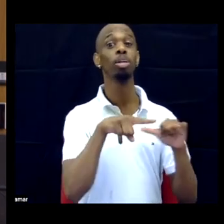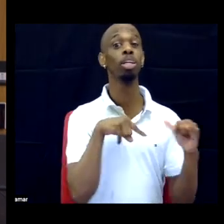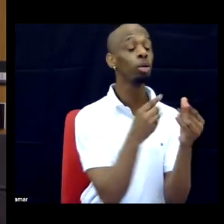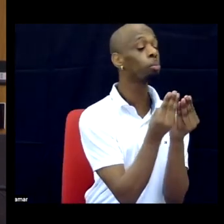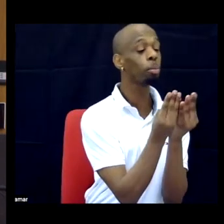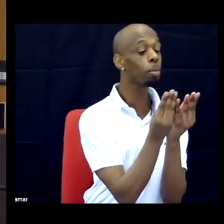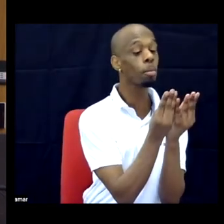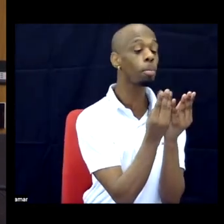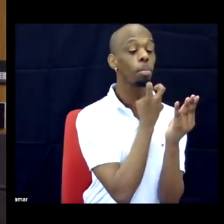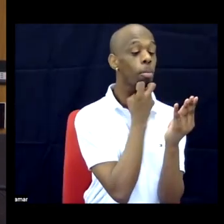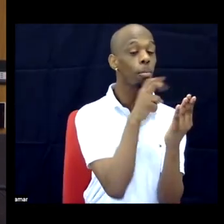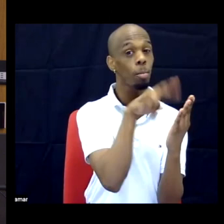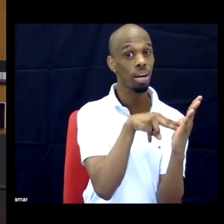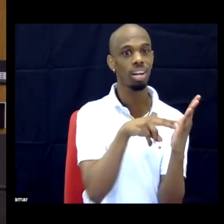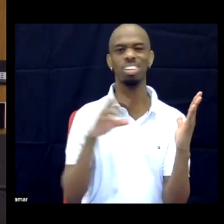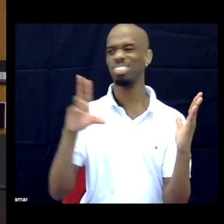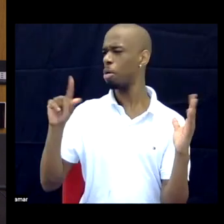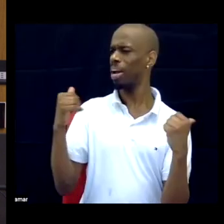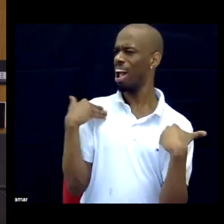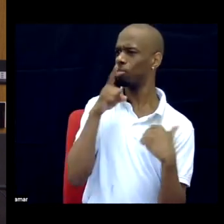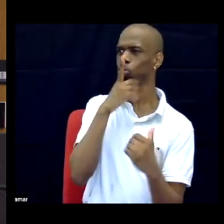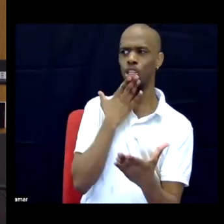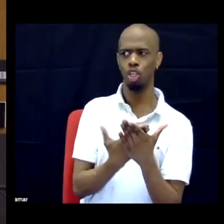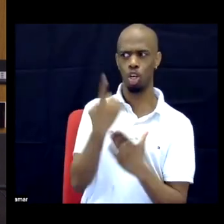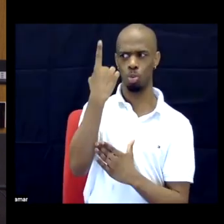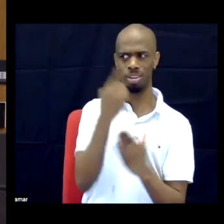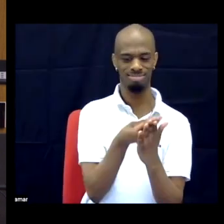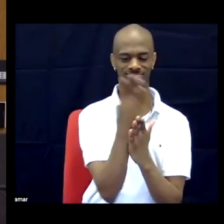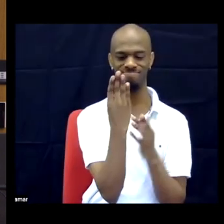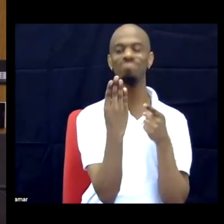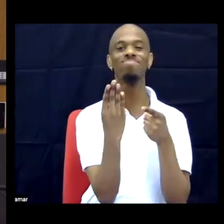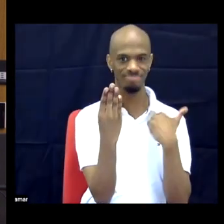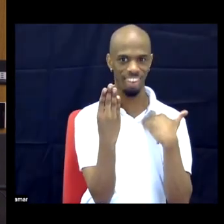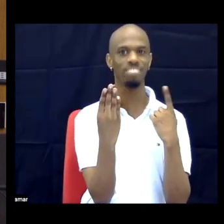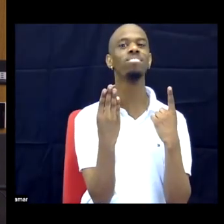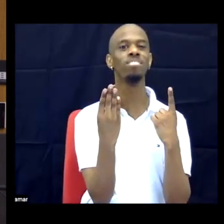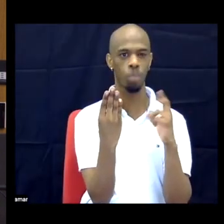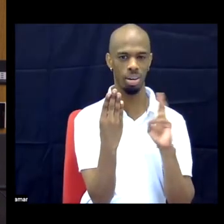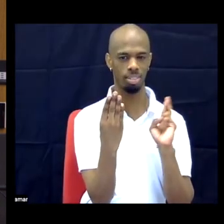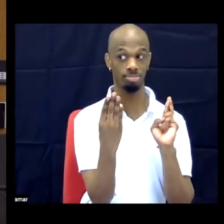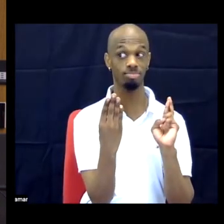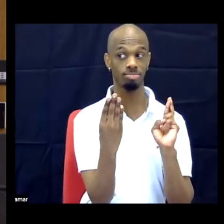No? You've got it? I've got a winner here on the first one, so I'm good with…